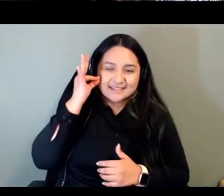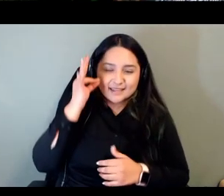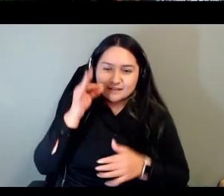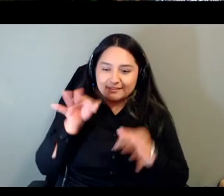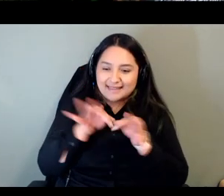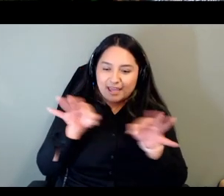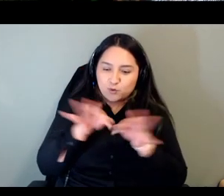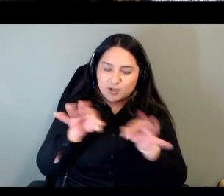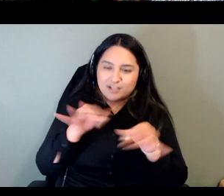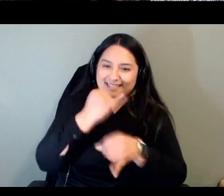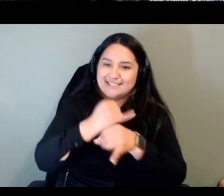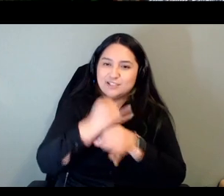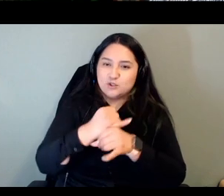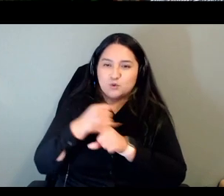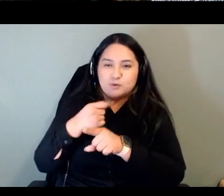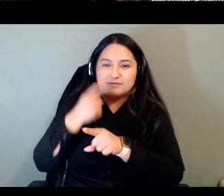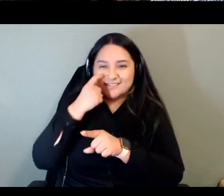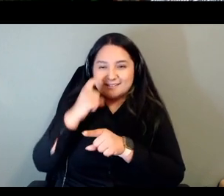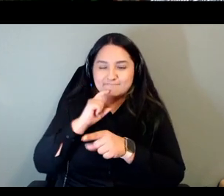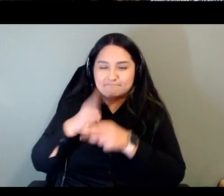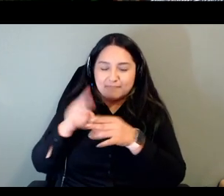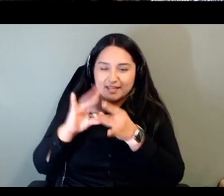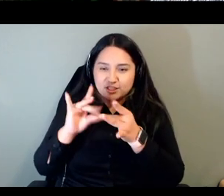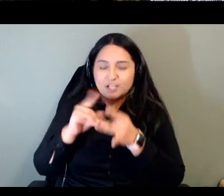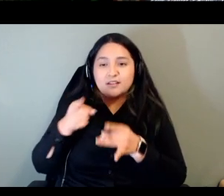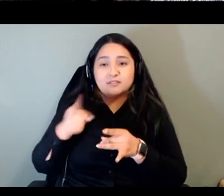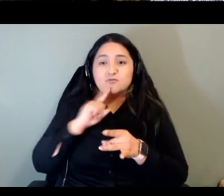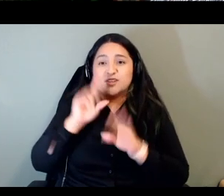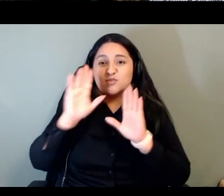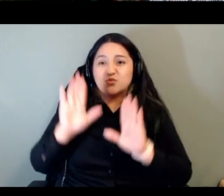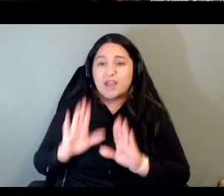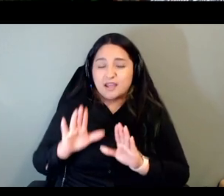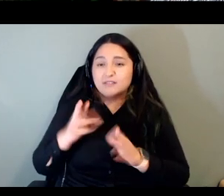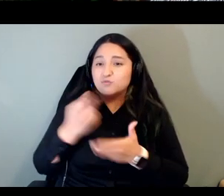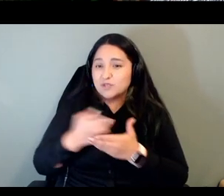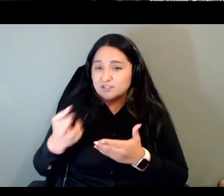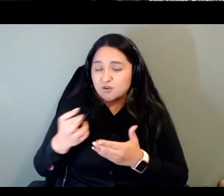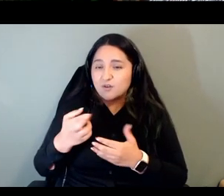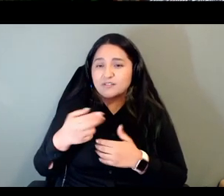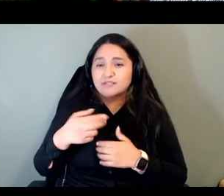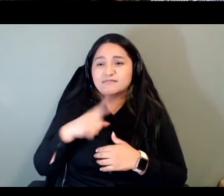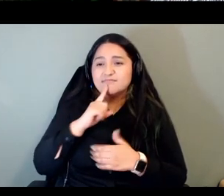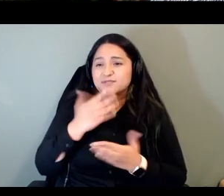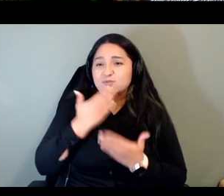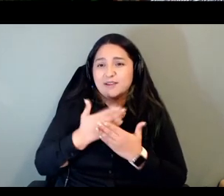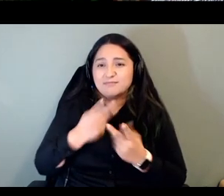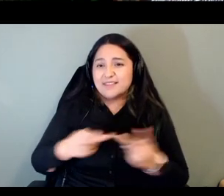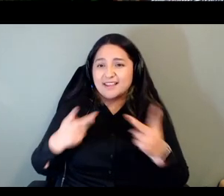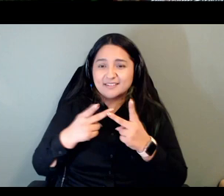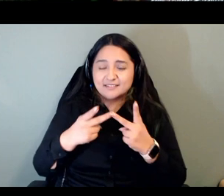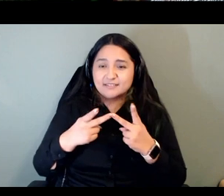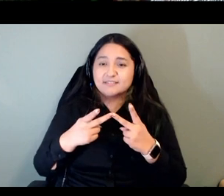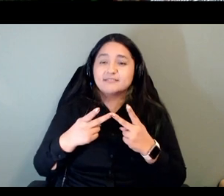just mentioned is a great resource and a great place that brings together indigenous language